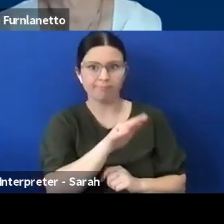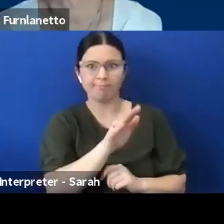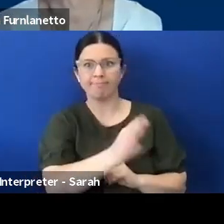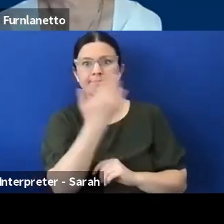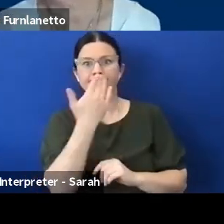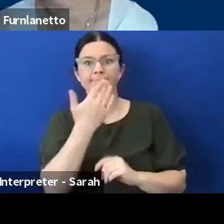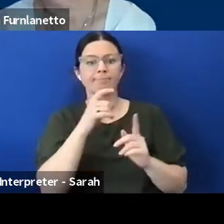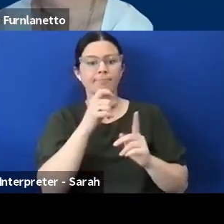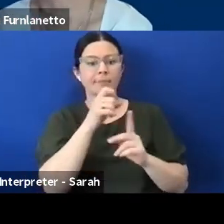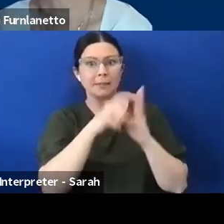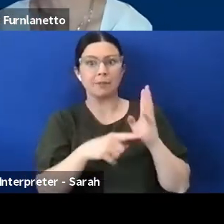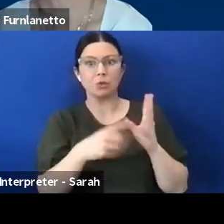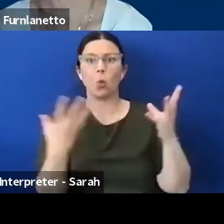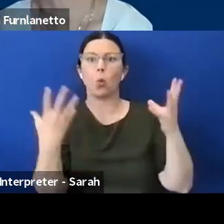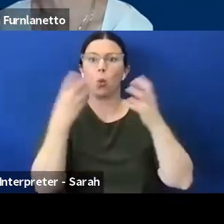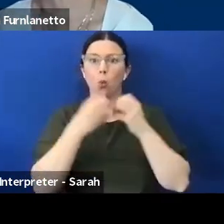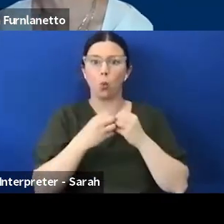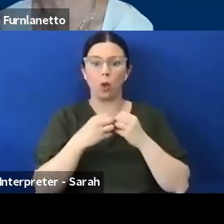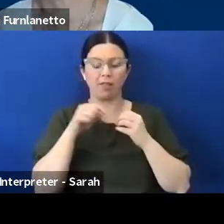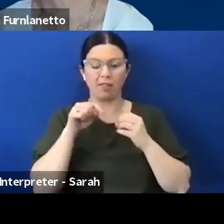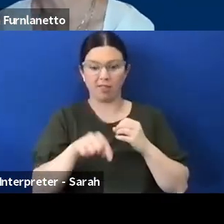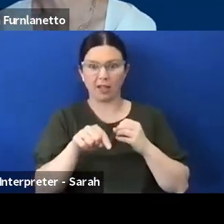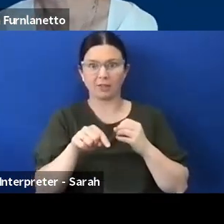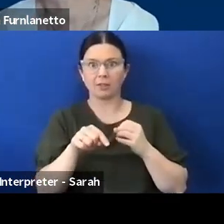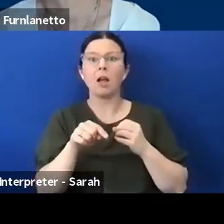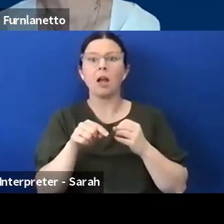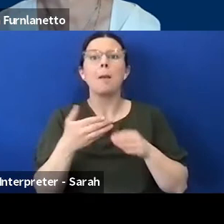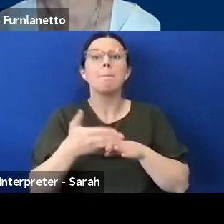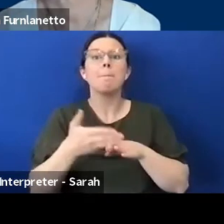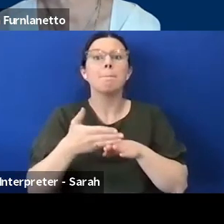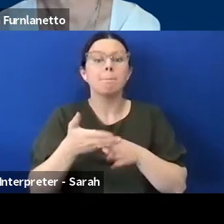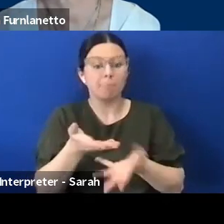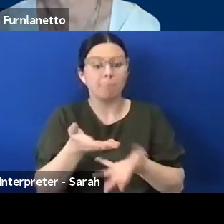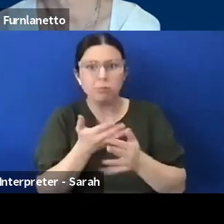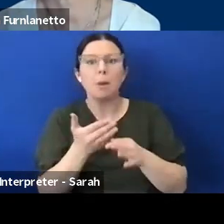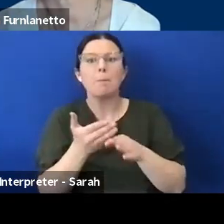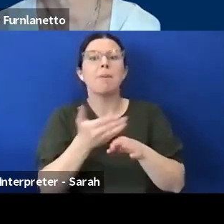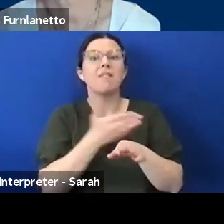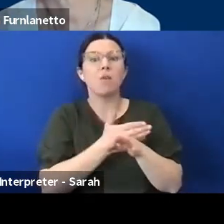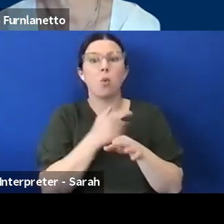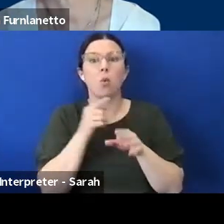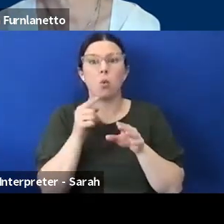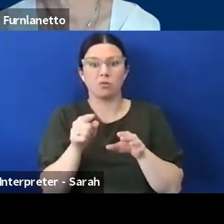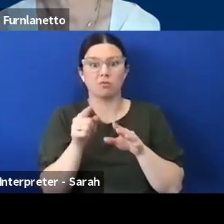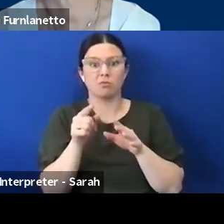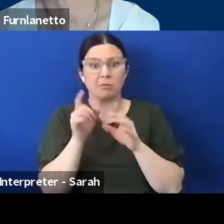before the research even starts, you know and that's really important and I'd love to see things